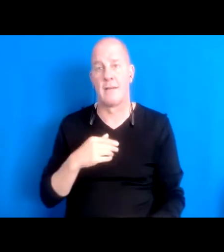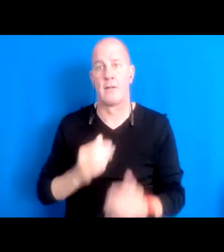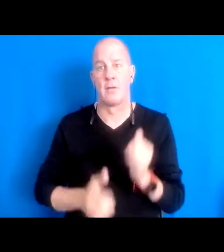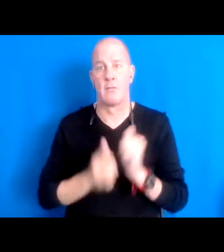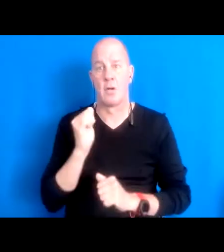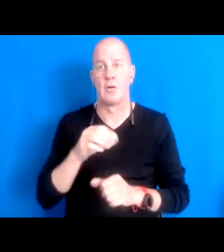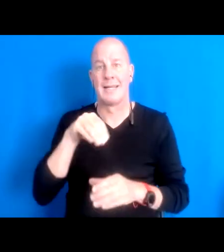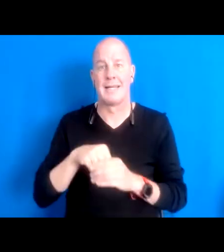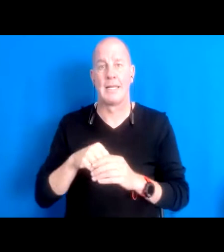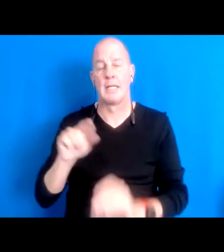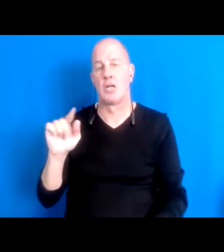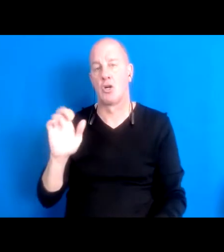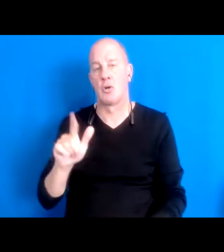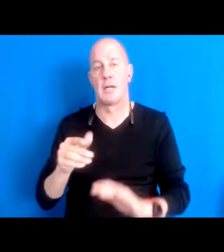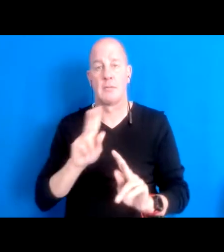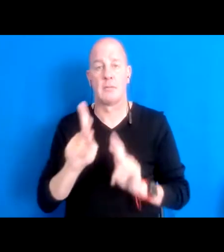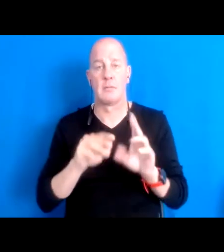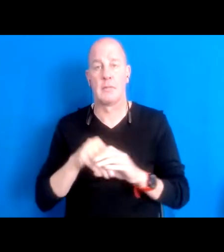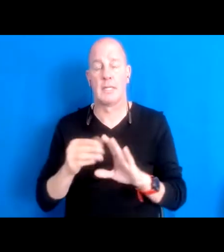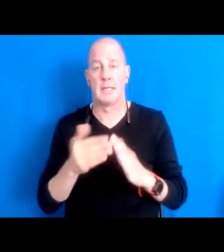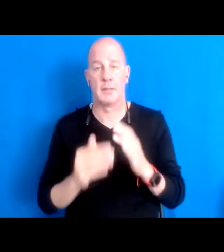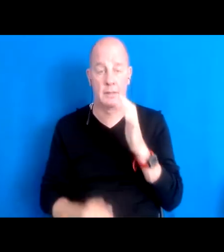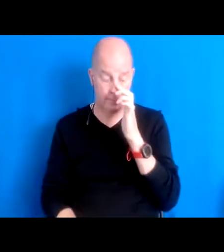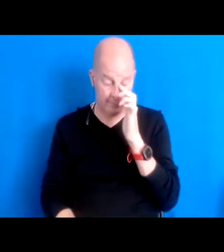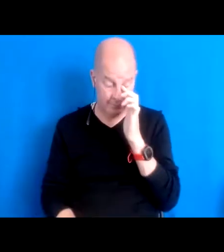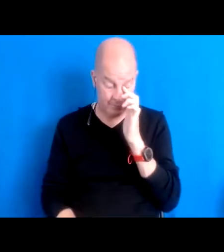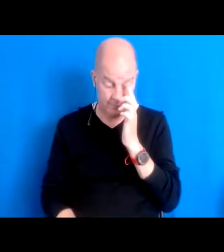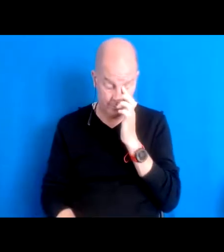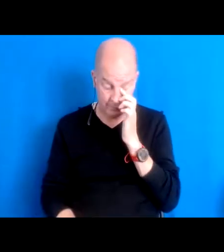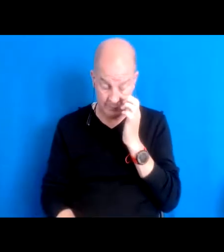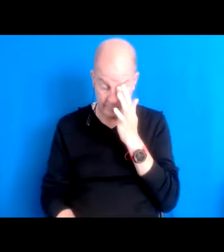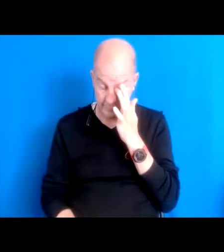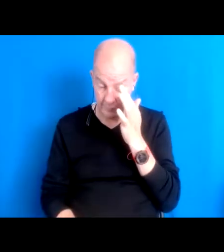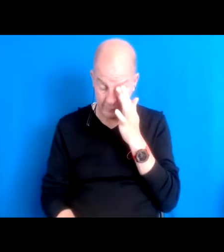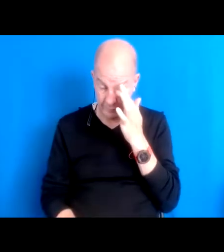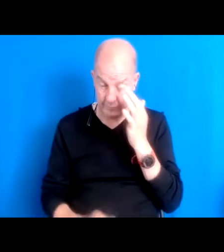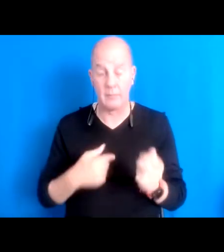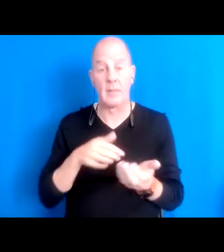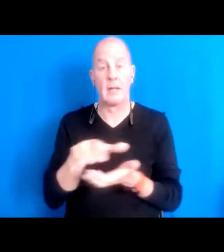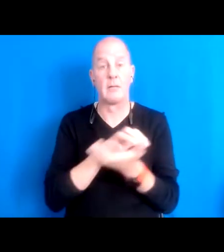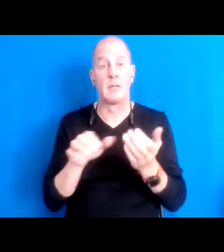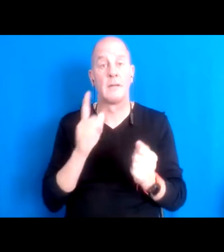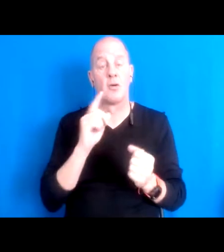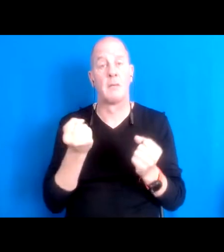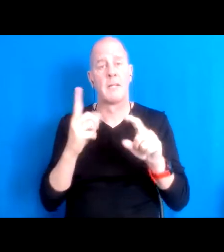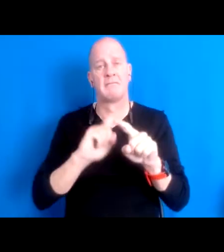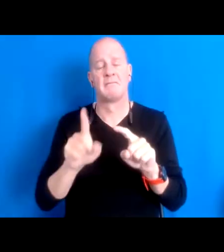15:55:03 So, you know, me I identify as Miss Lisa mixed Bolivian American, and a lot of